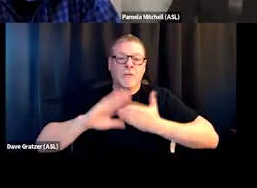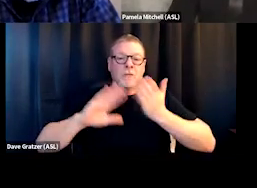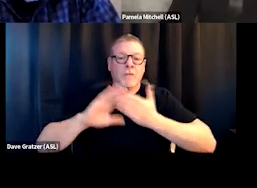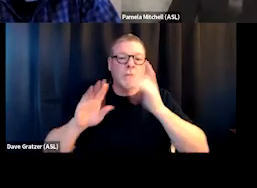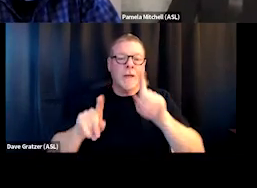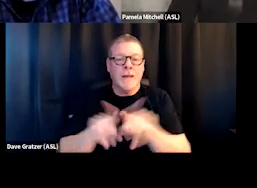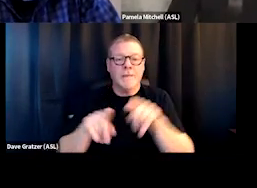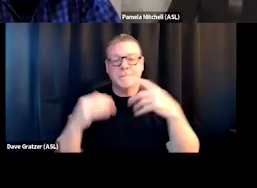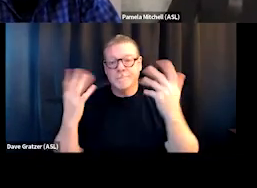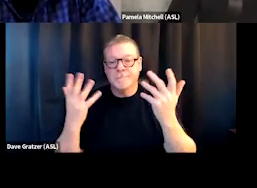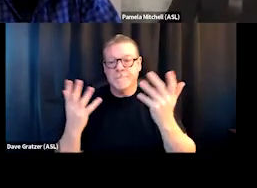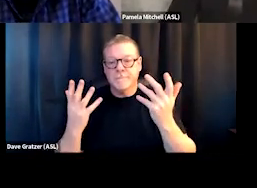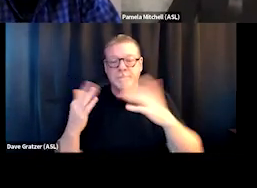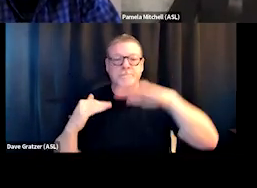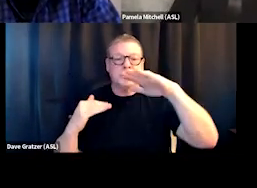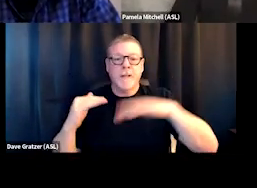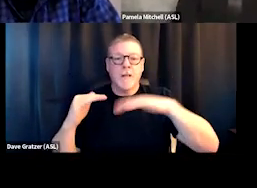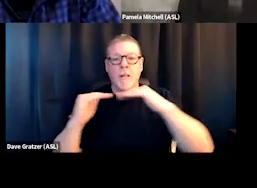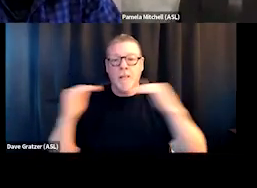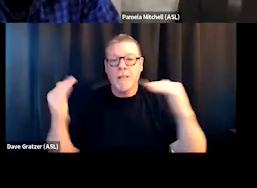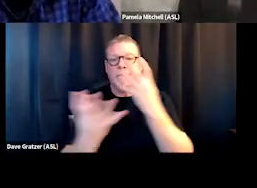you know, a low-level prison